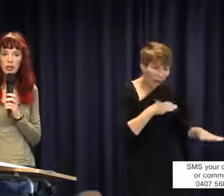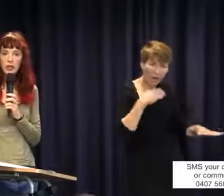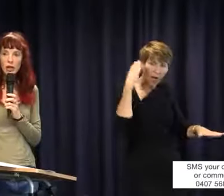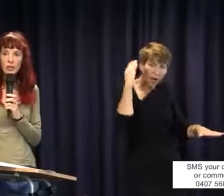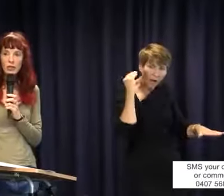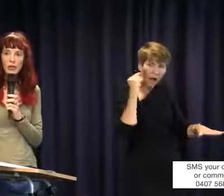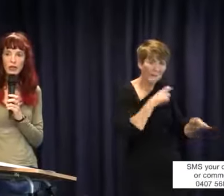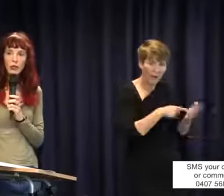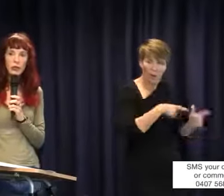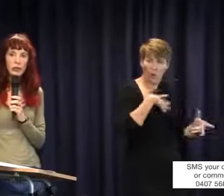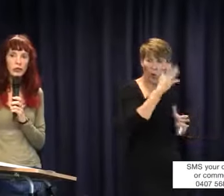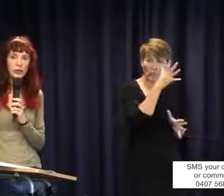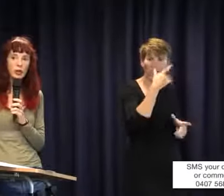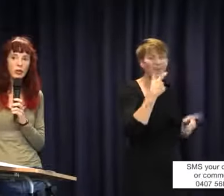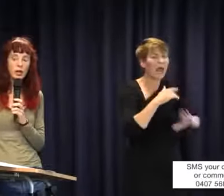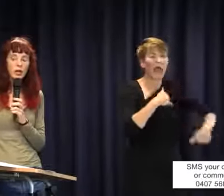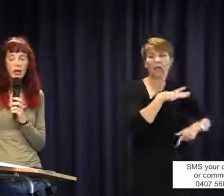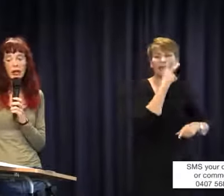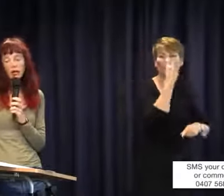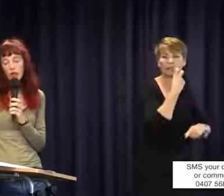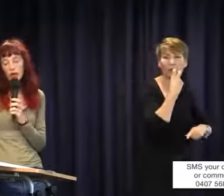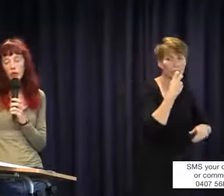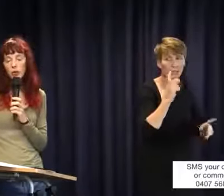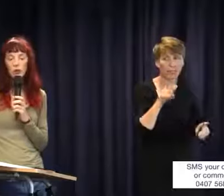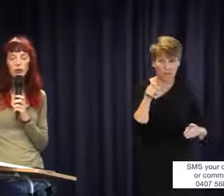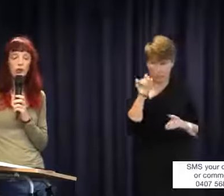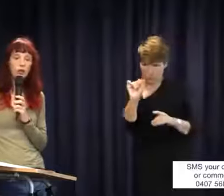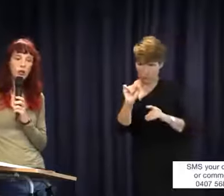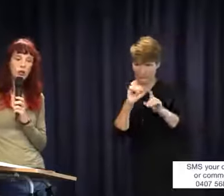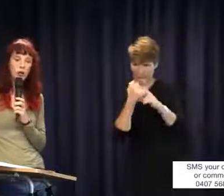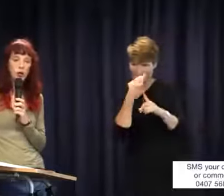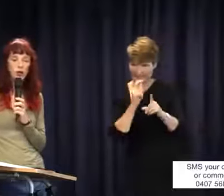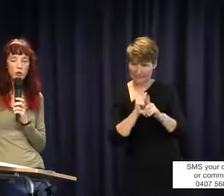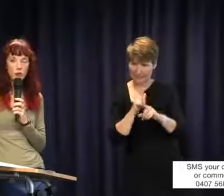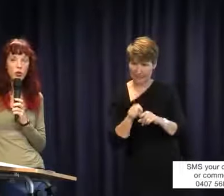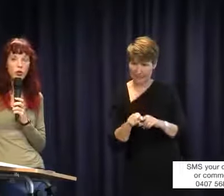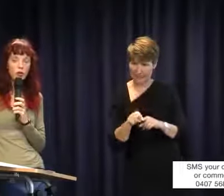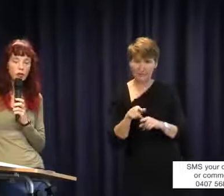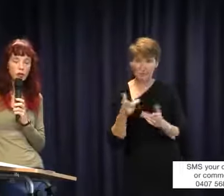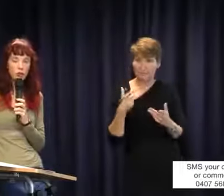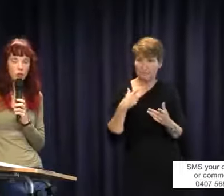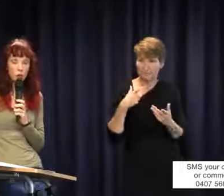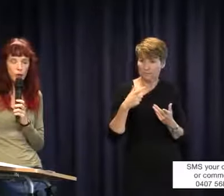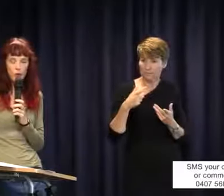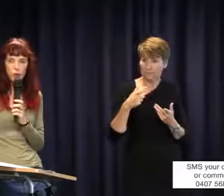have the same access as everybody else does. You can go to the region. I roll my eyes when